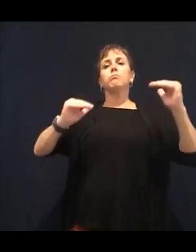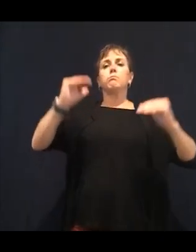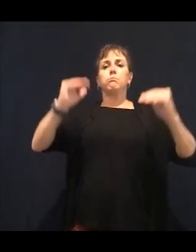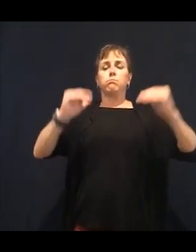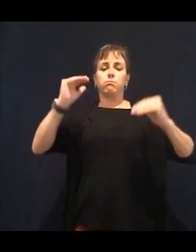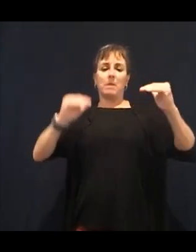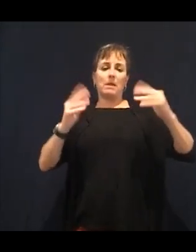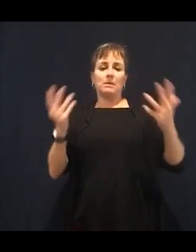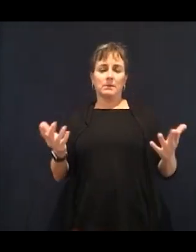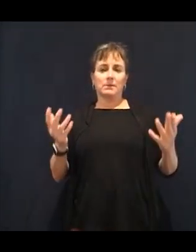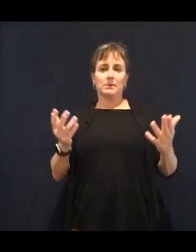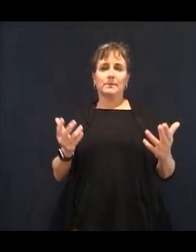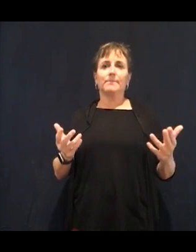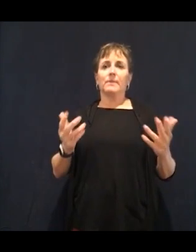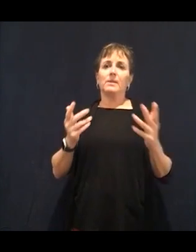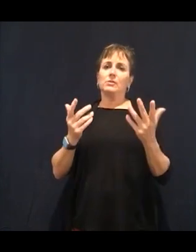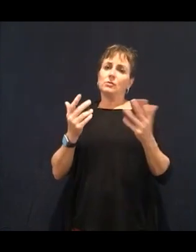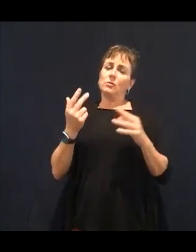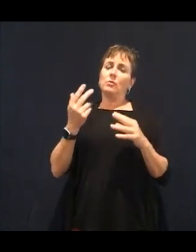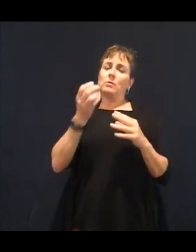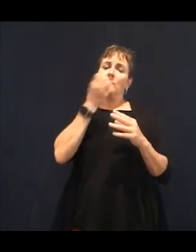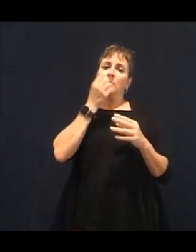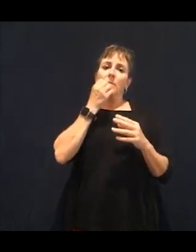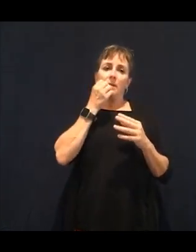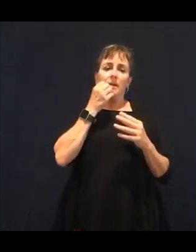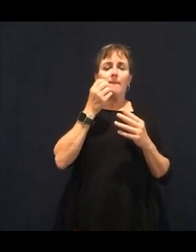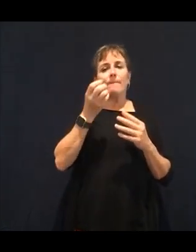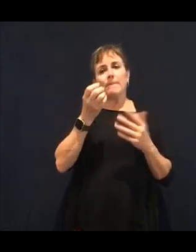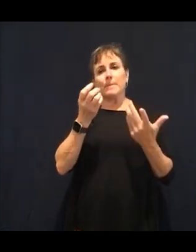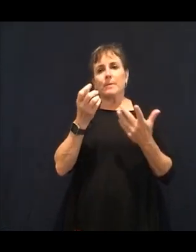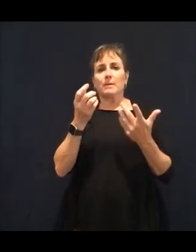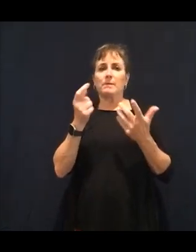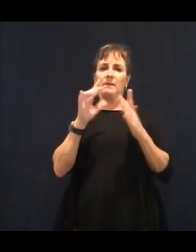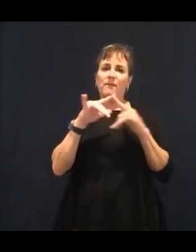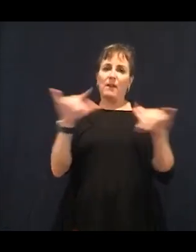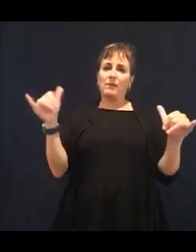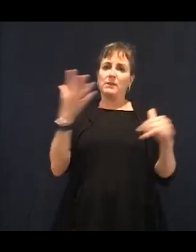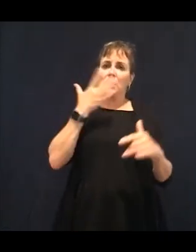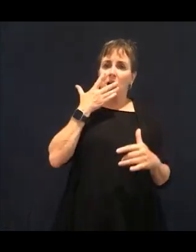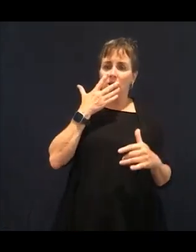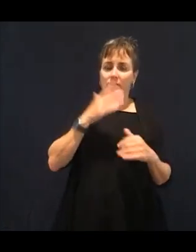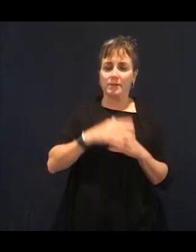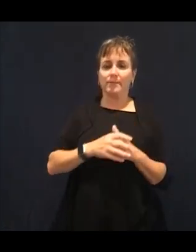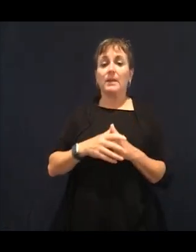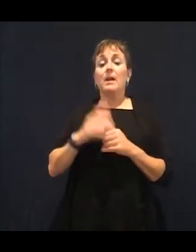a job to do and there's certain vitamins